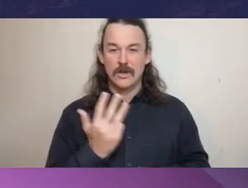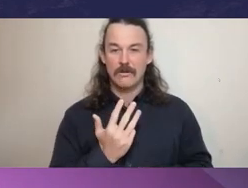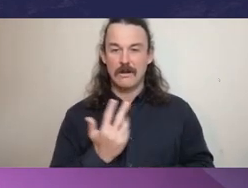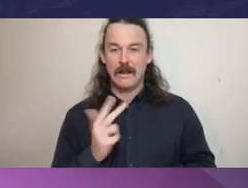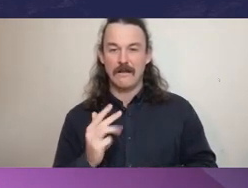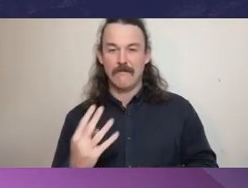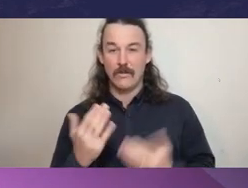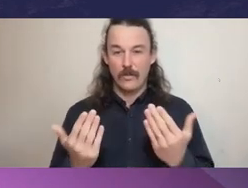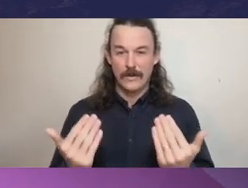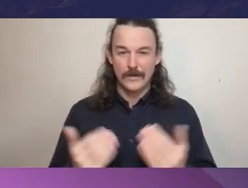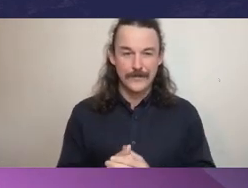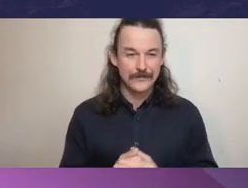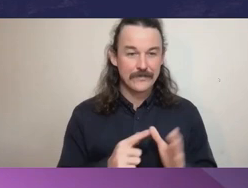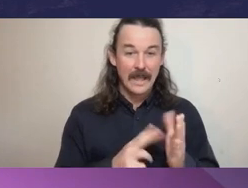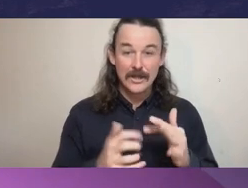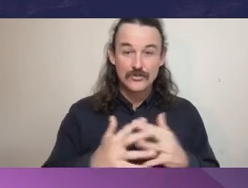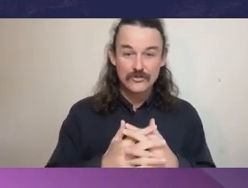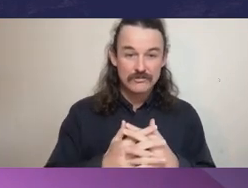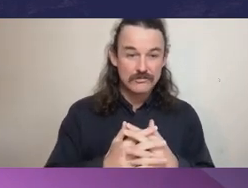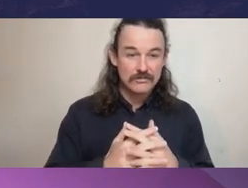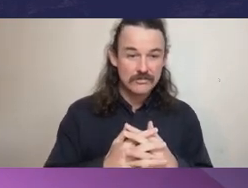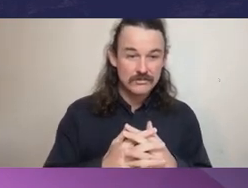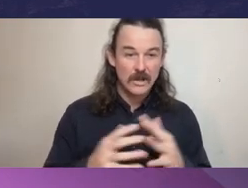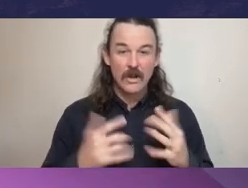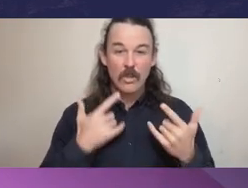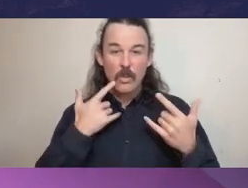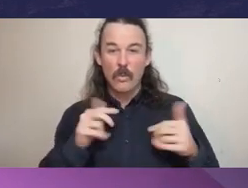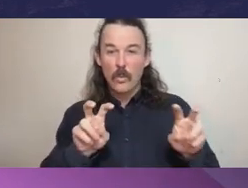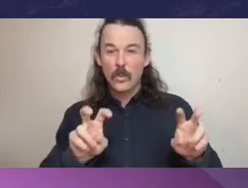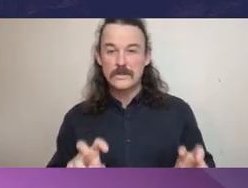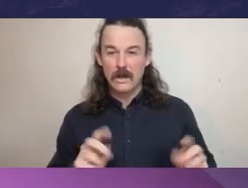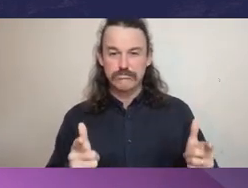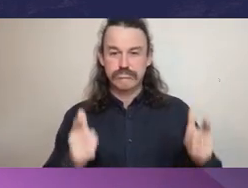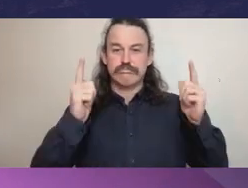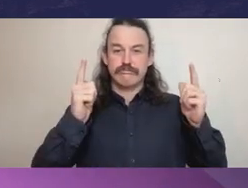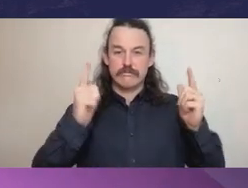Andrew Greaves is the Auditor General of Victoria. Andrew holds a fellow of